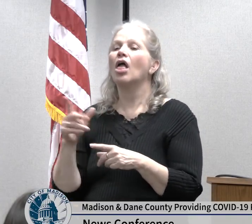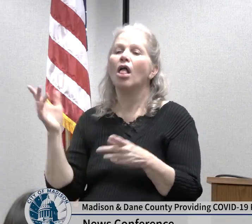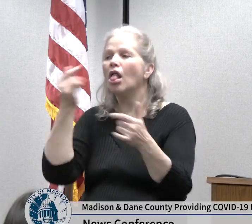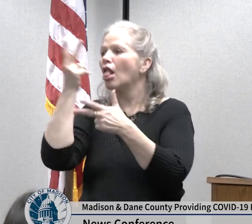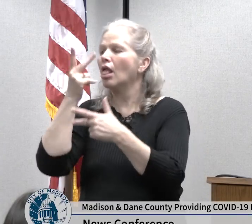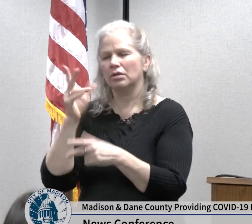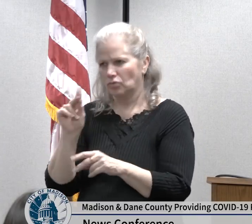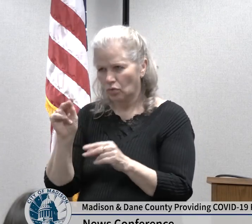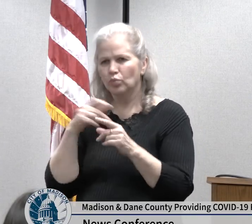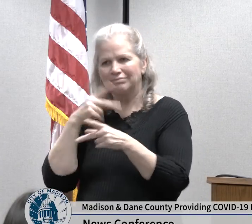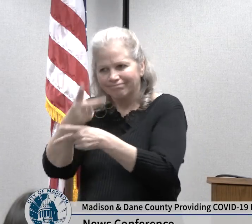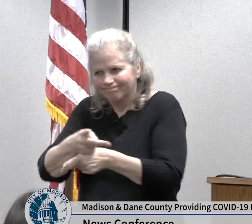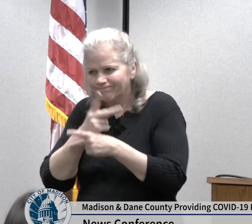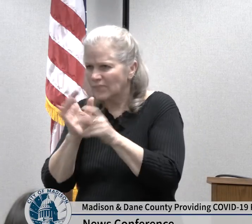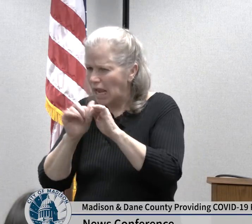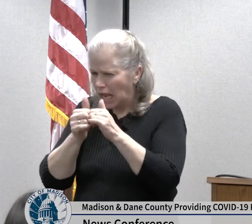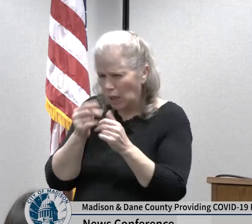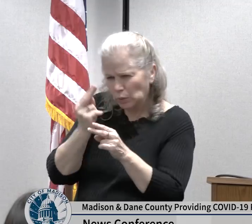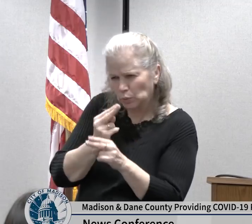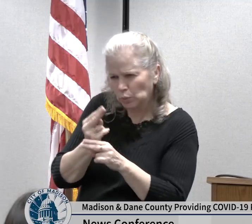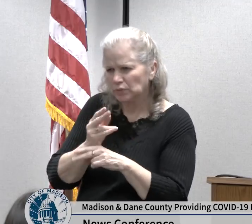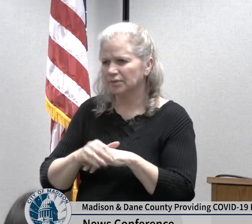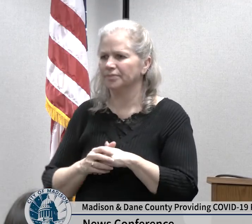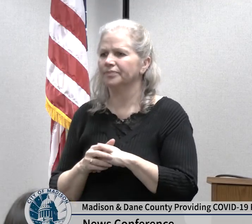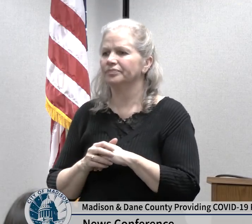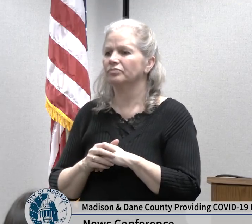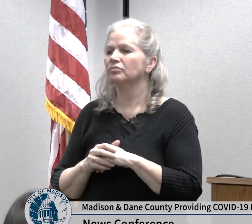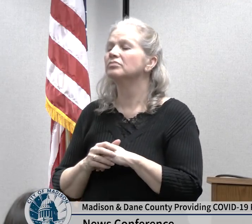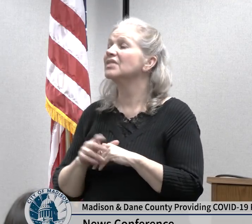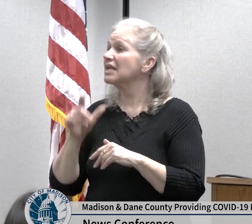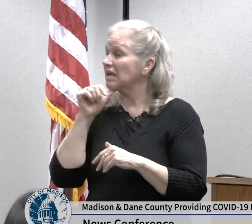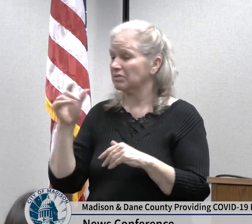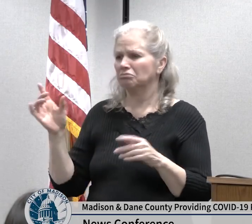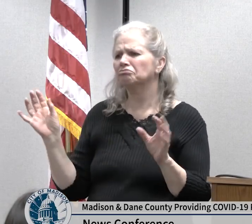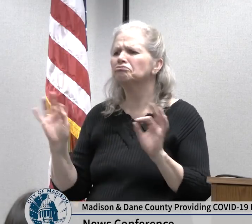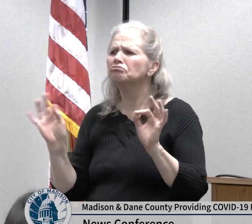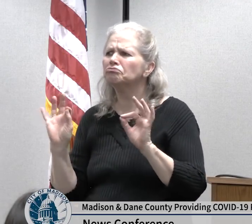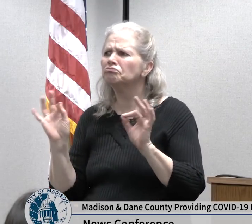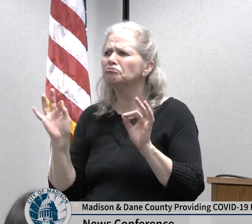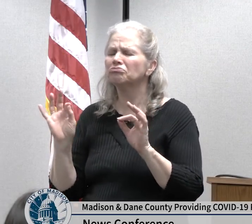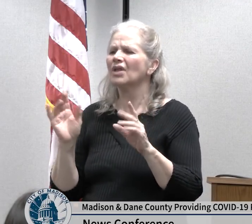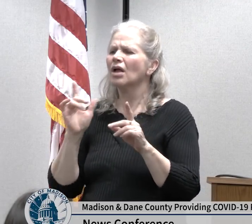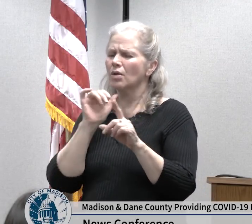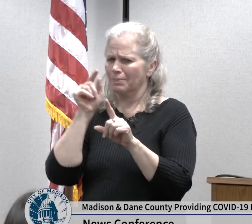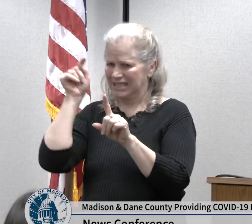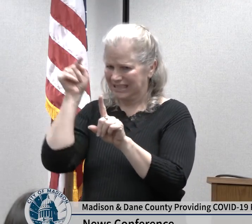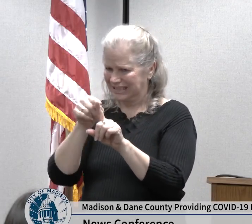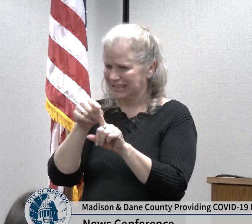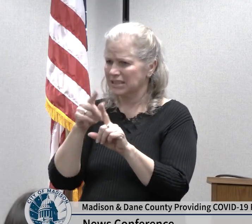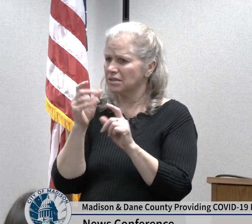ordinarily in a non crisis like situation we would not consider doing which still promotes the safety of the healthcare workers and allows care